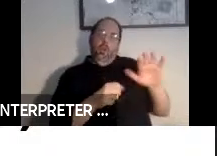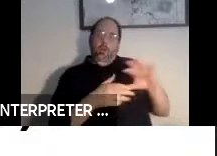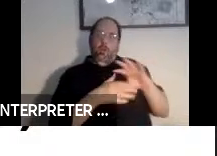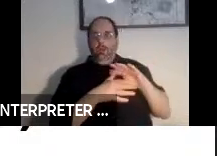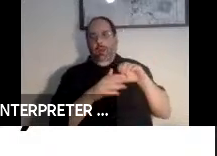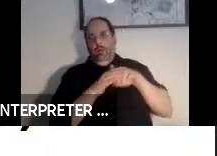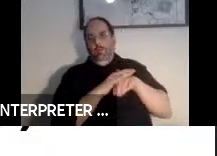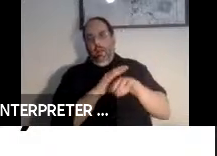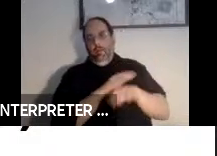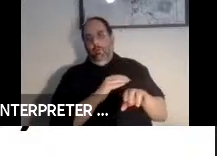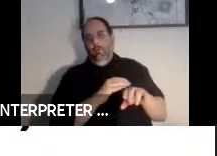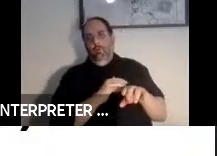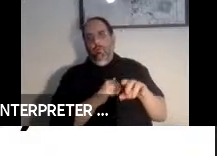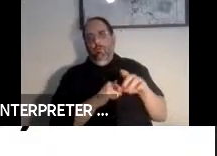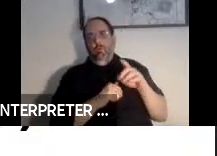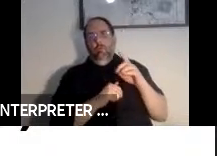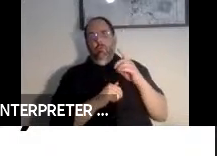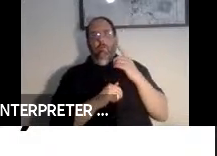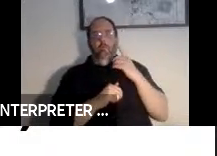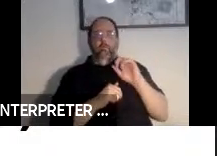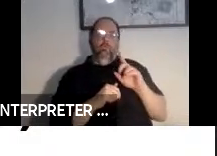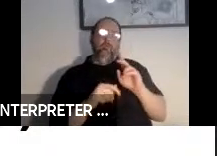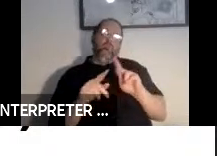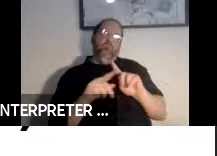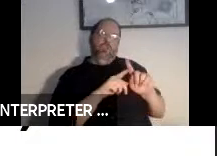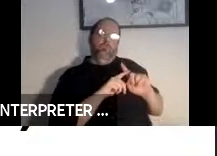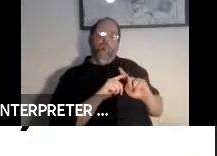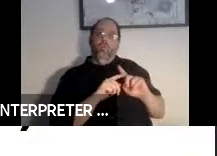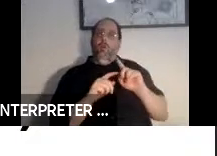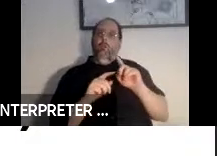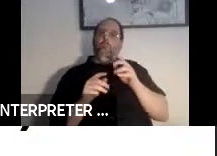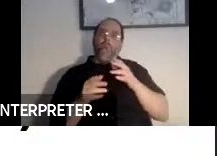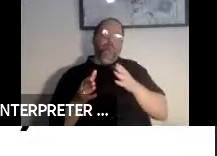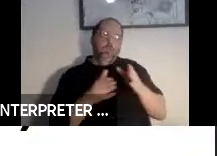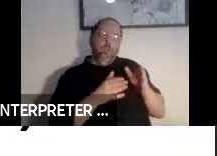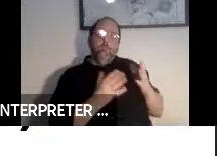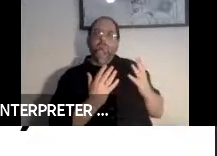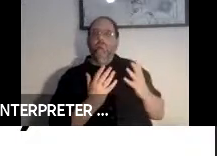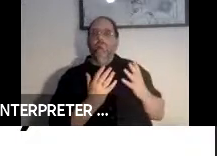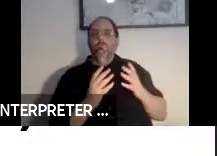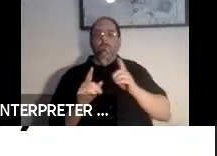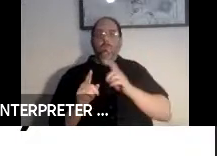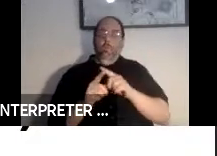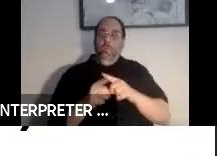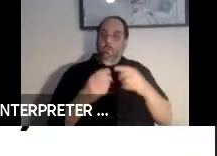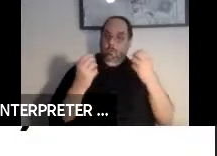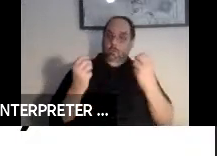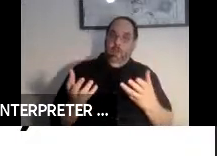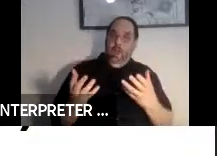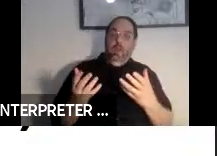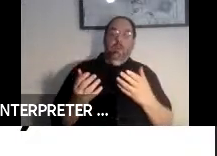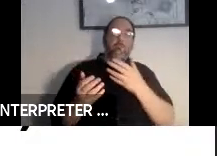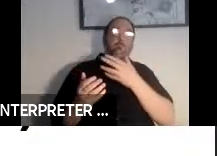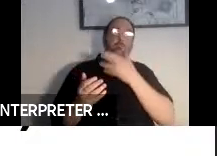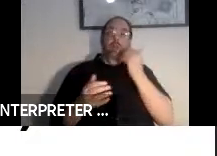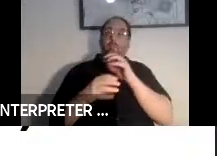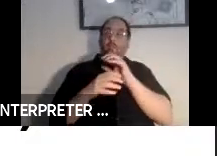for different accessibility needs. There is also quite a few best practices and formative notes to